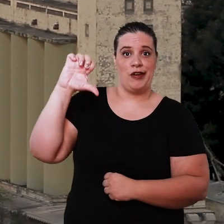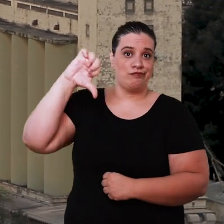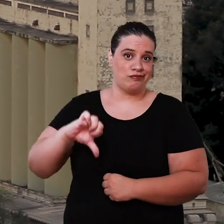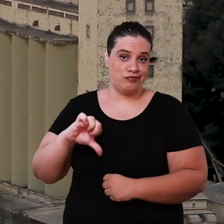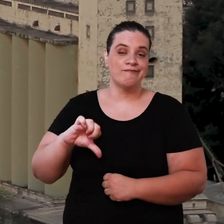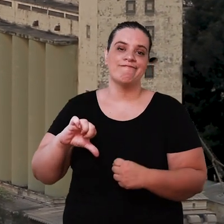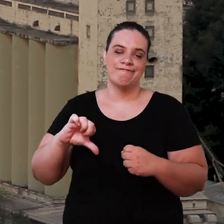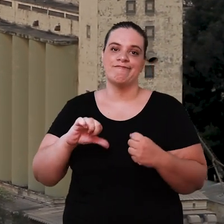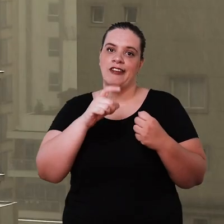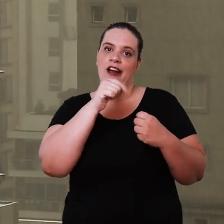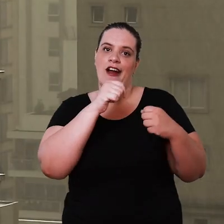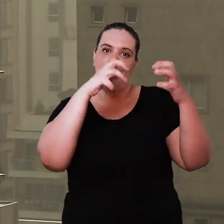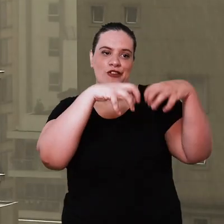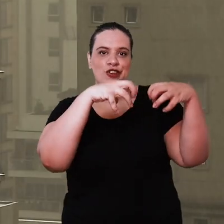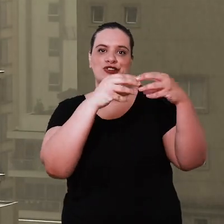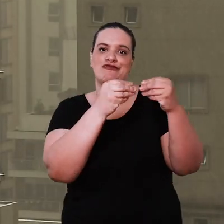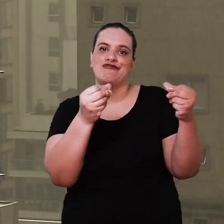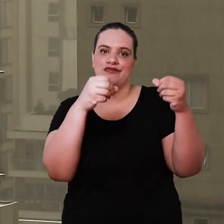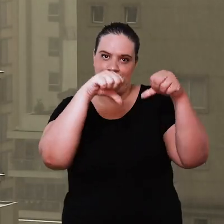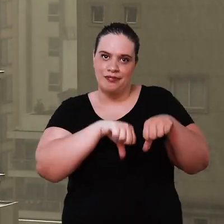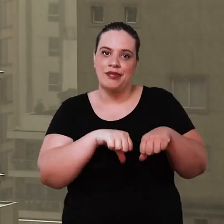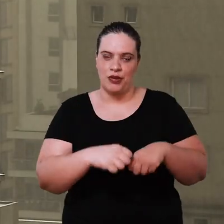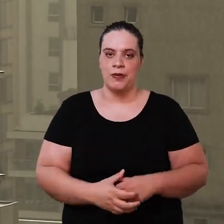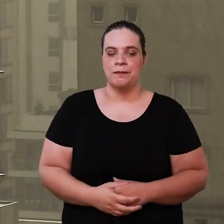worse air quality this will be reflected in the quality of rainwater that you will